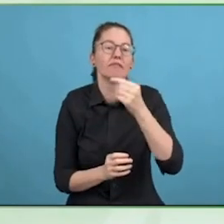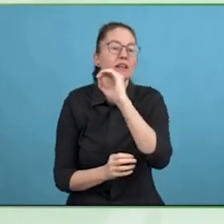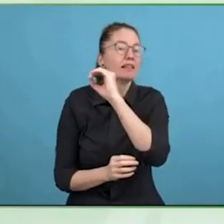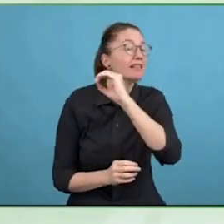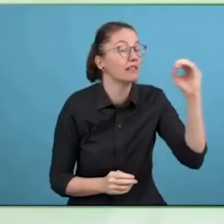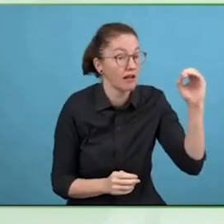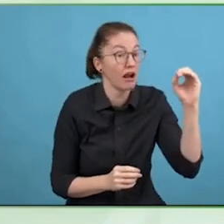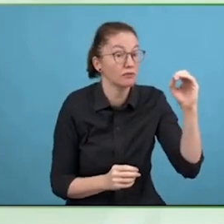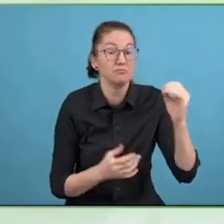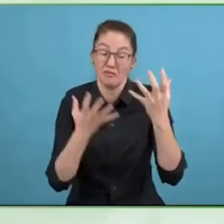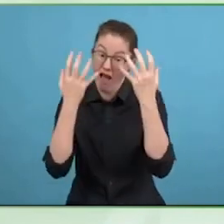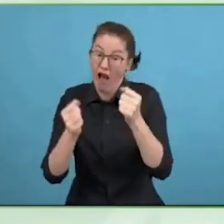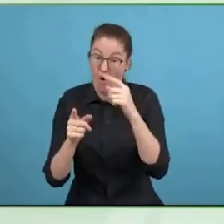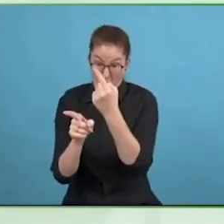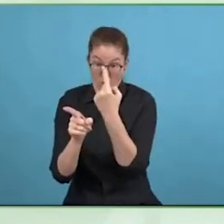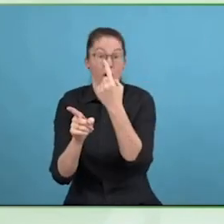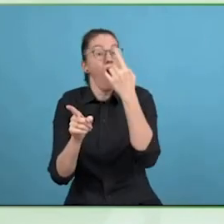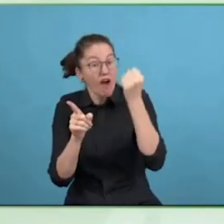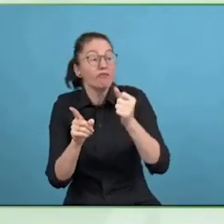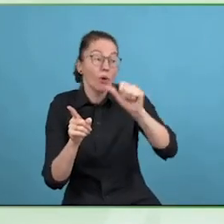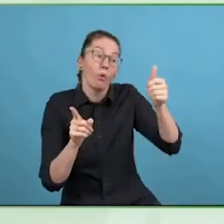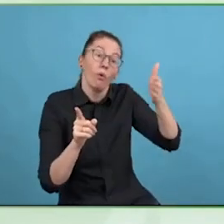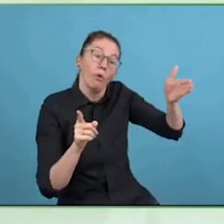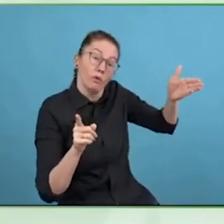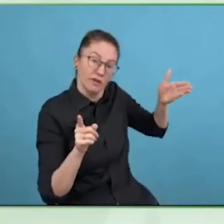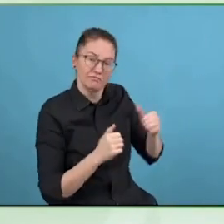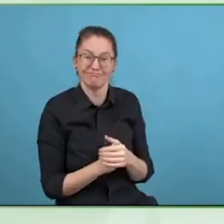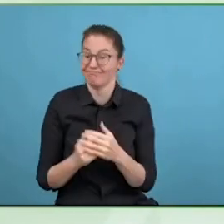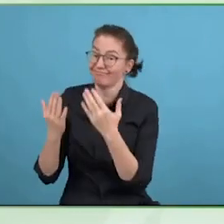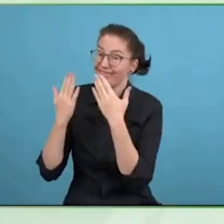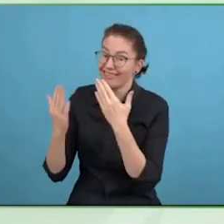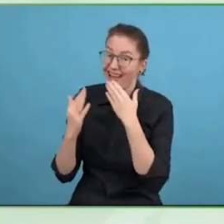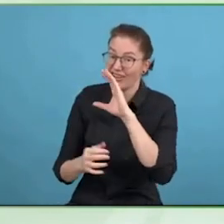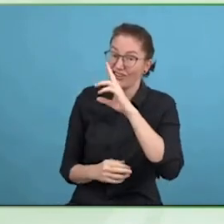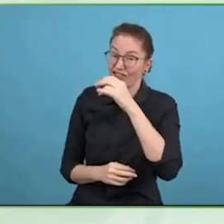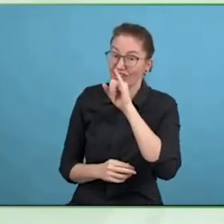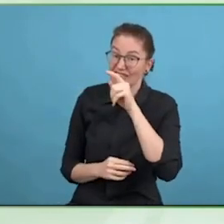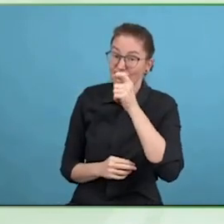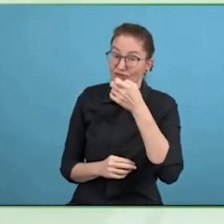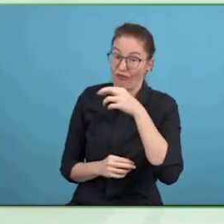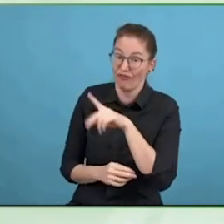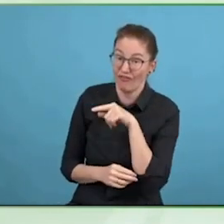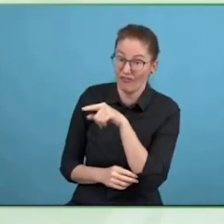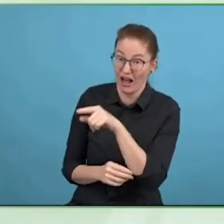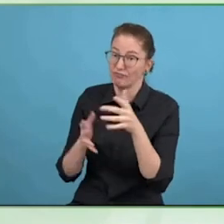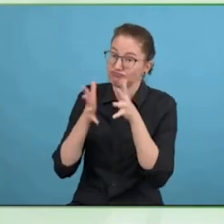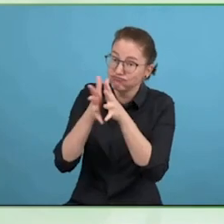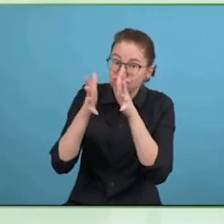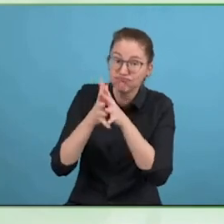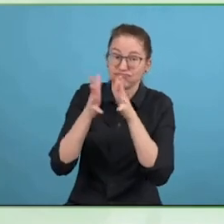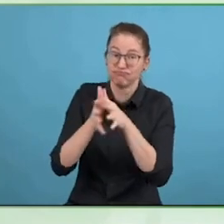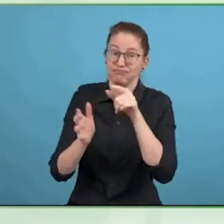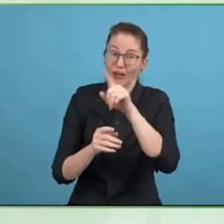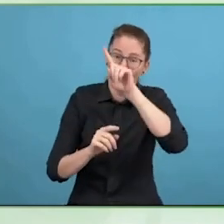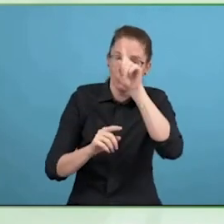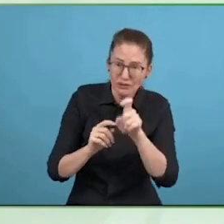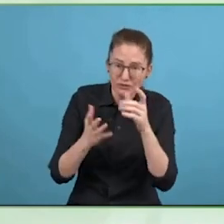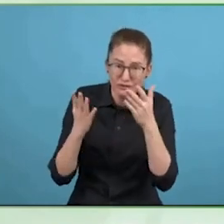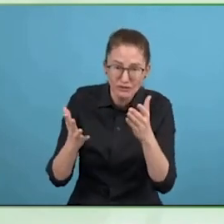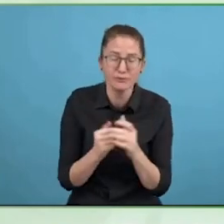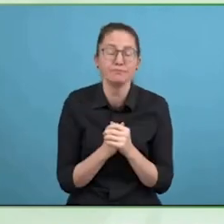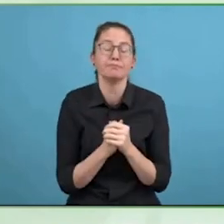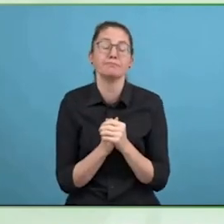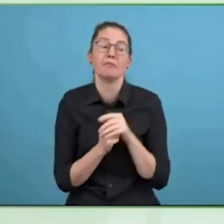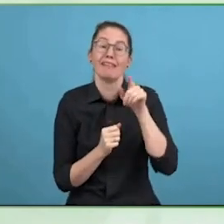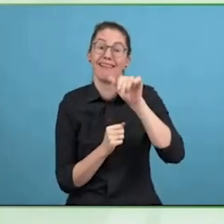So IAAP as part of the global initiative for inclusive ICT which